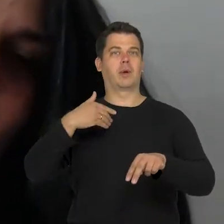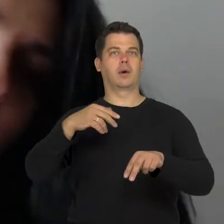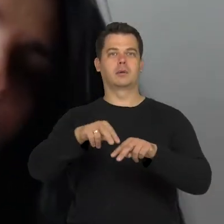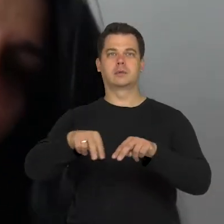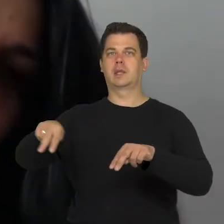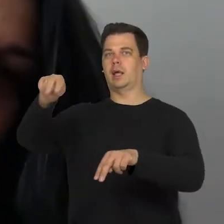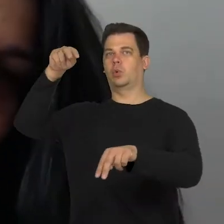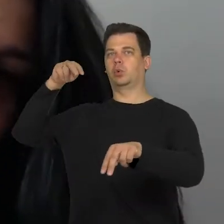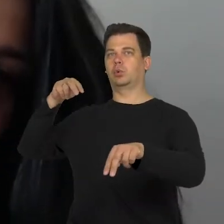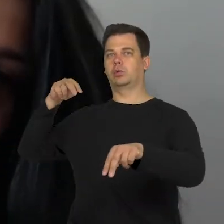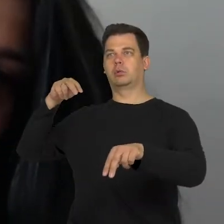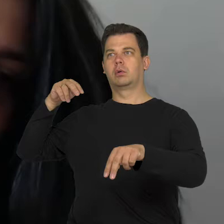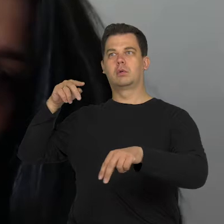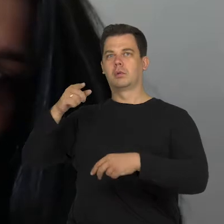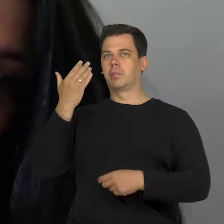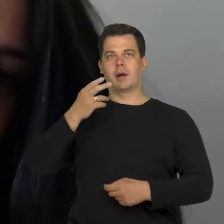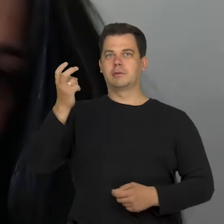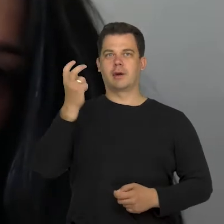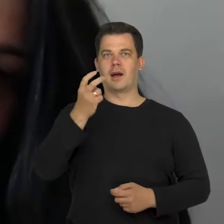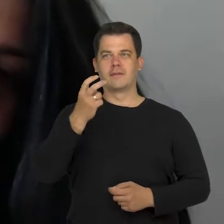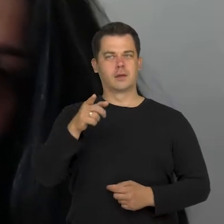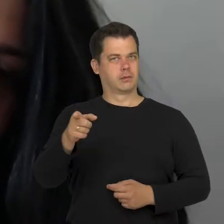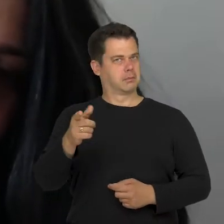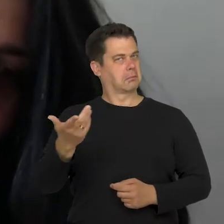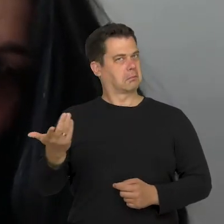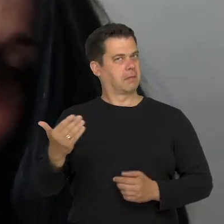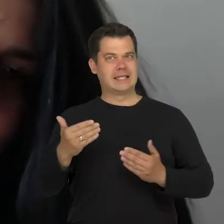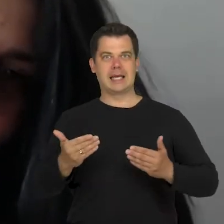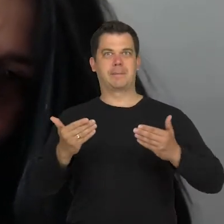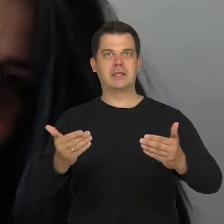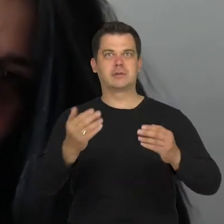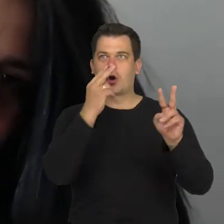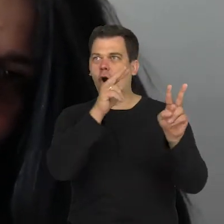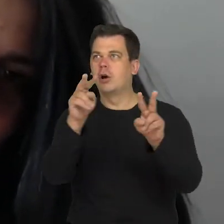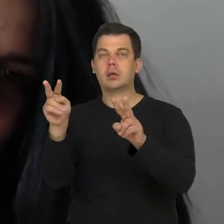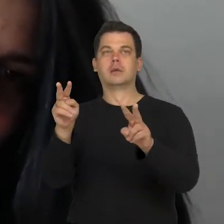I found her words interesting as if that viewer created an art work